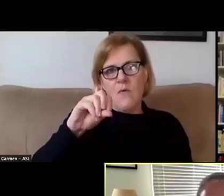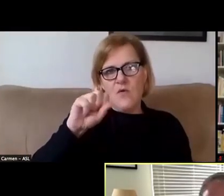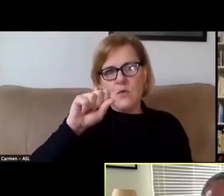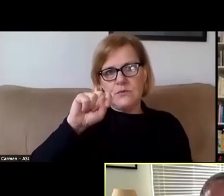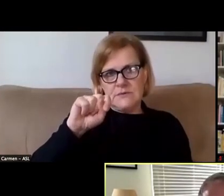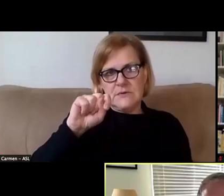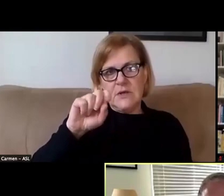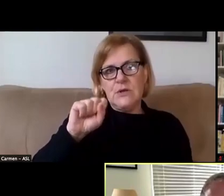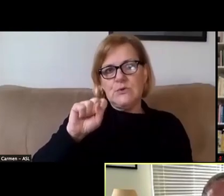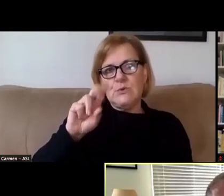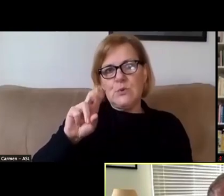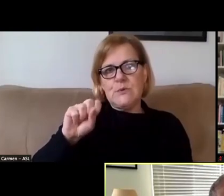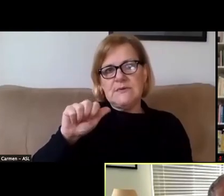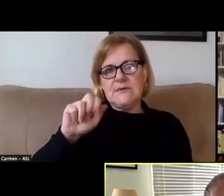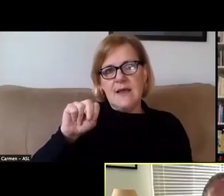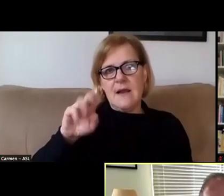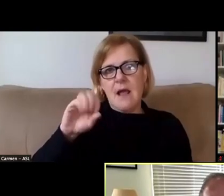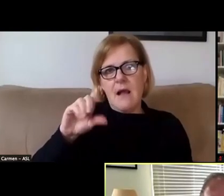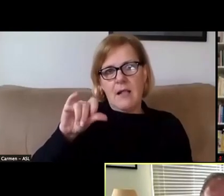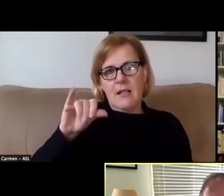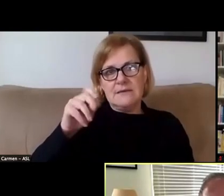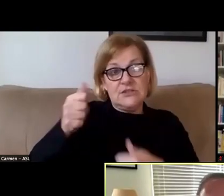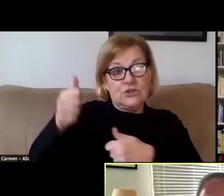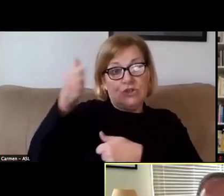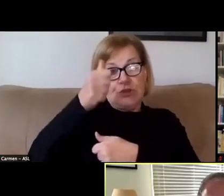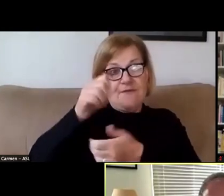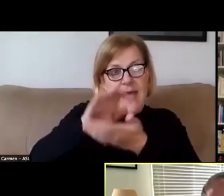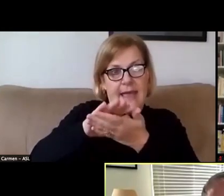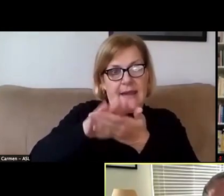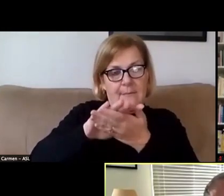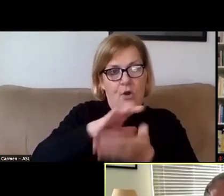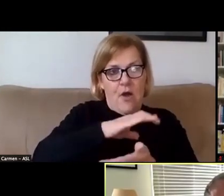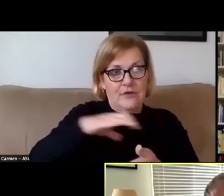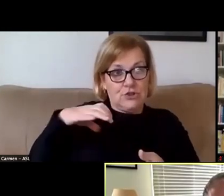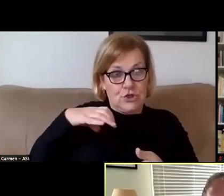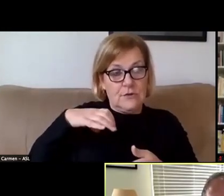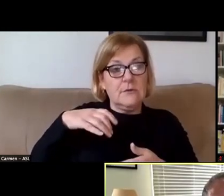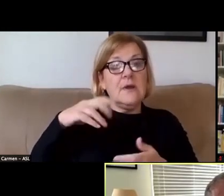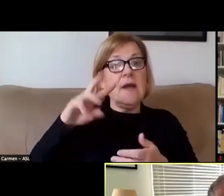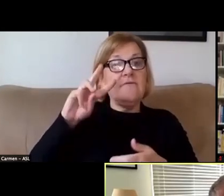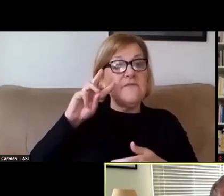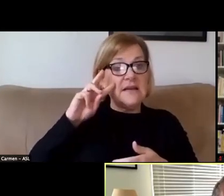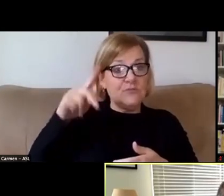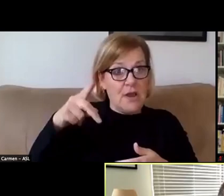who's our Chief Academic Officer; Vice President for Student Life, Martino Harmon;